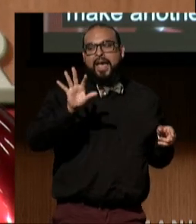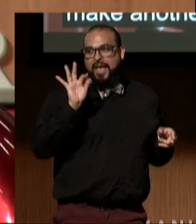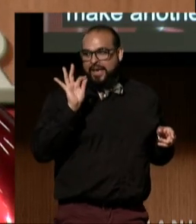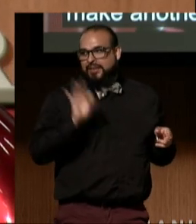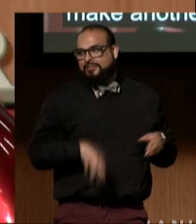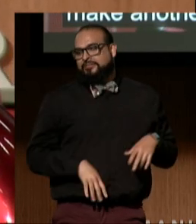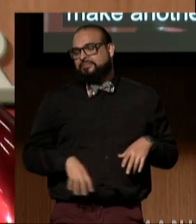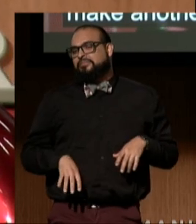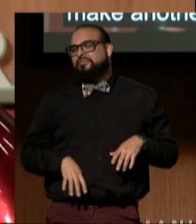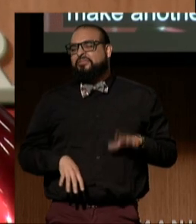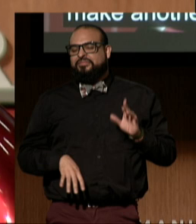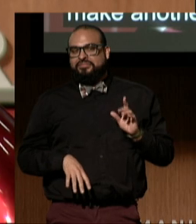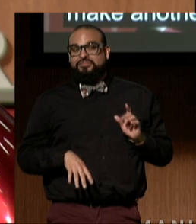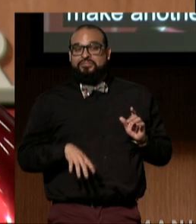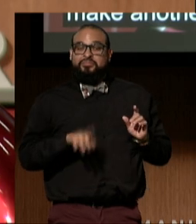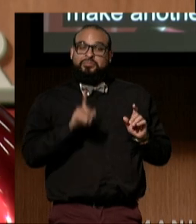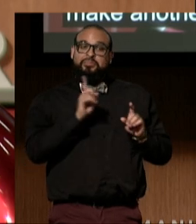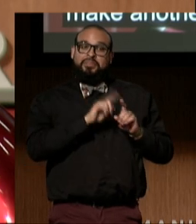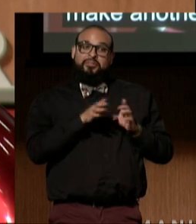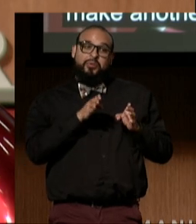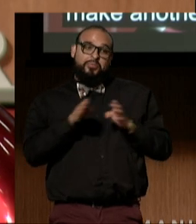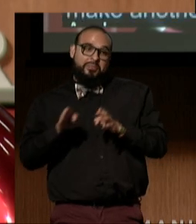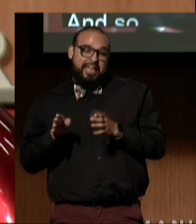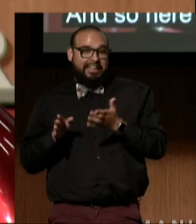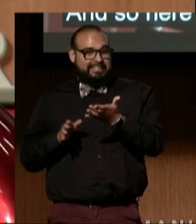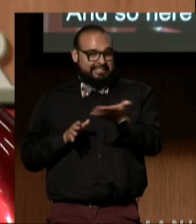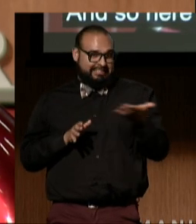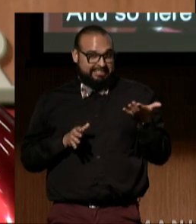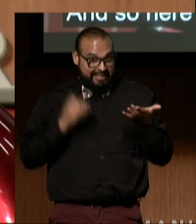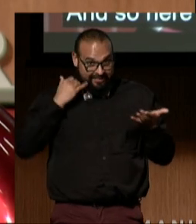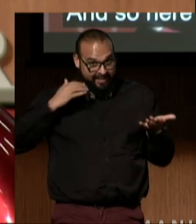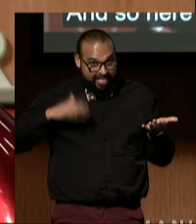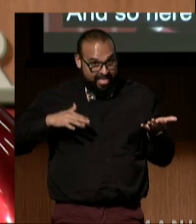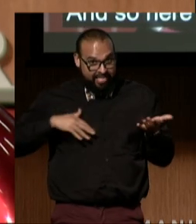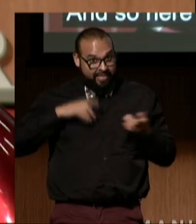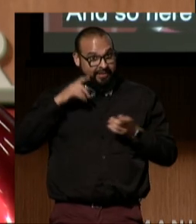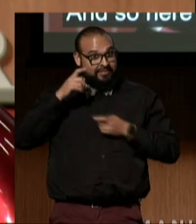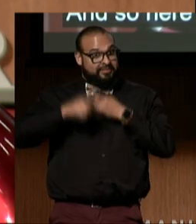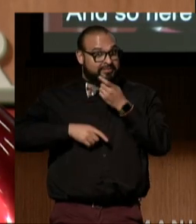And so here are the ways that, if you haven't already, you can contribute to DREDF.